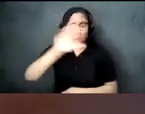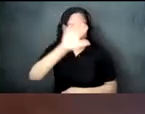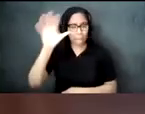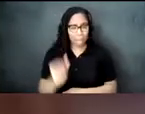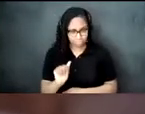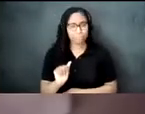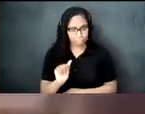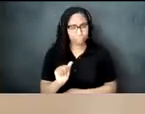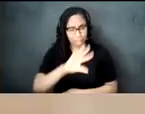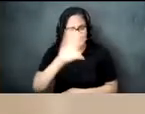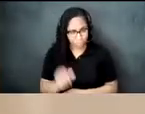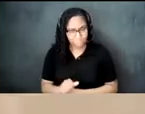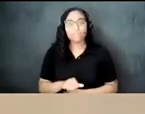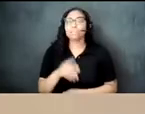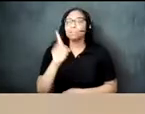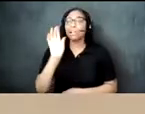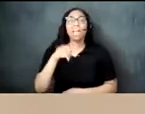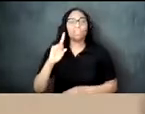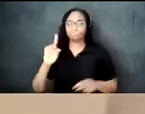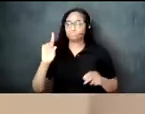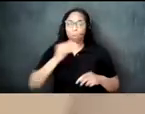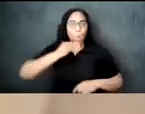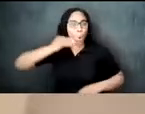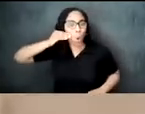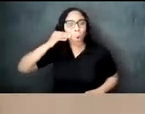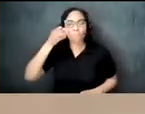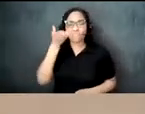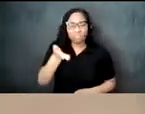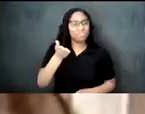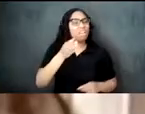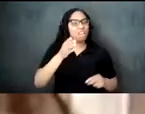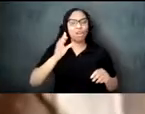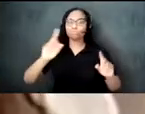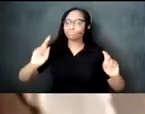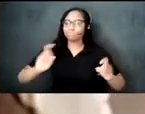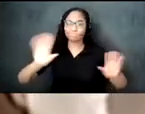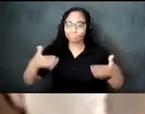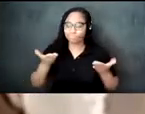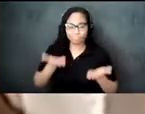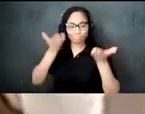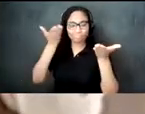served to visitors in african homes but more commonly it is drinking during social gatherings